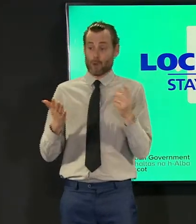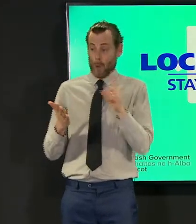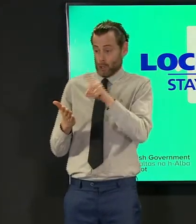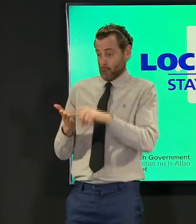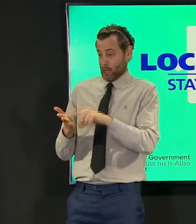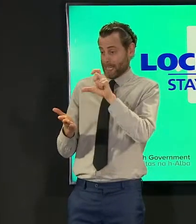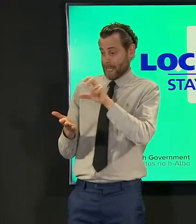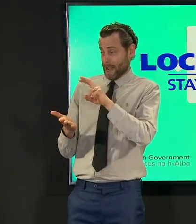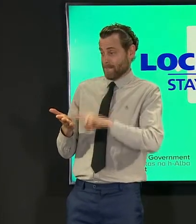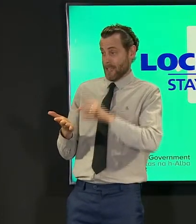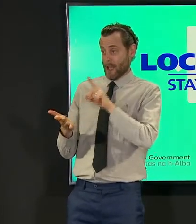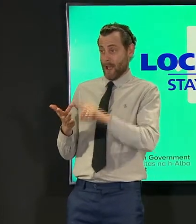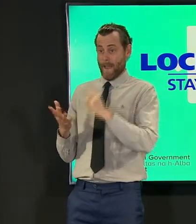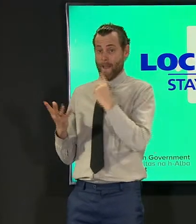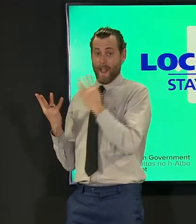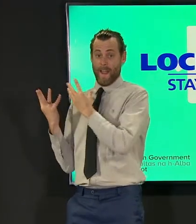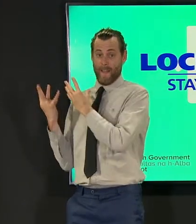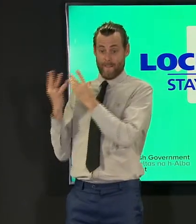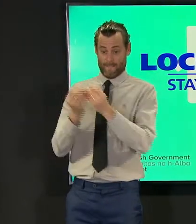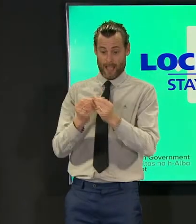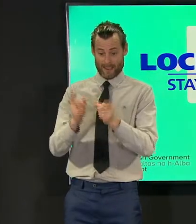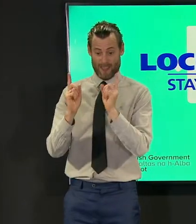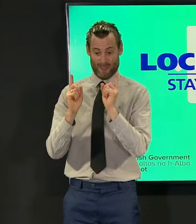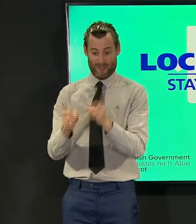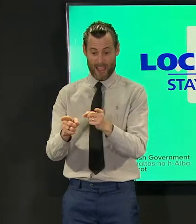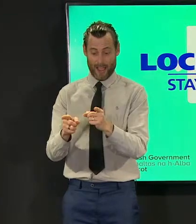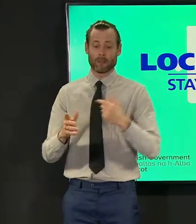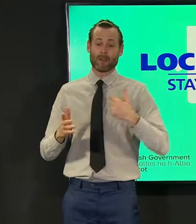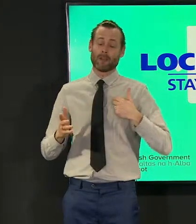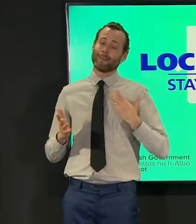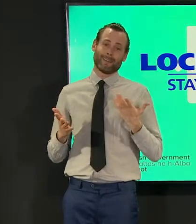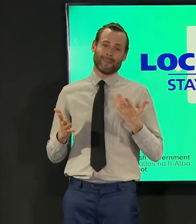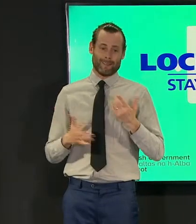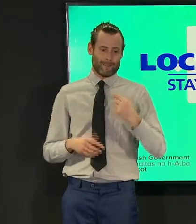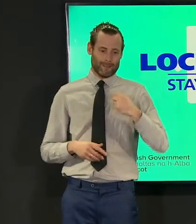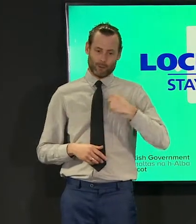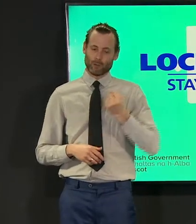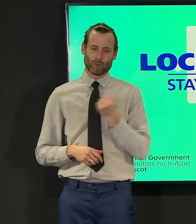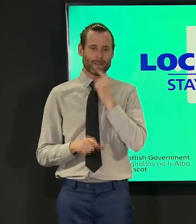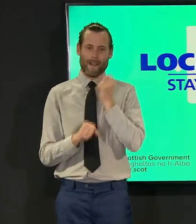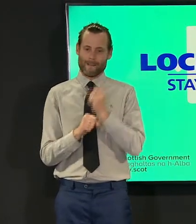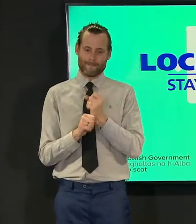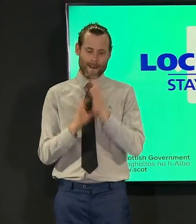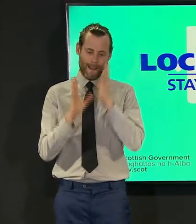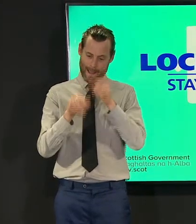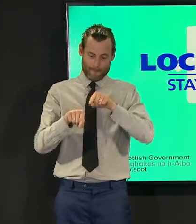indeed the other governments of the uk to follow that clinical advice that well thought through